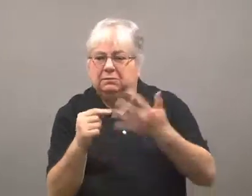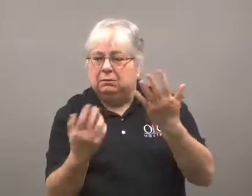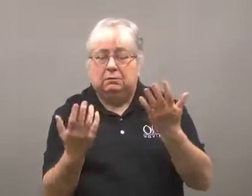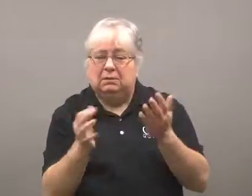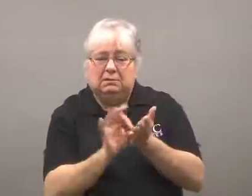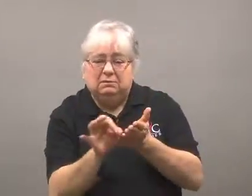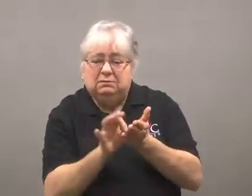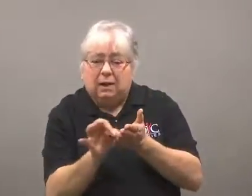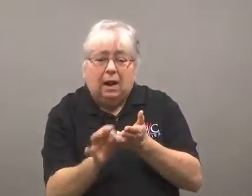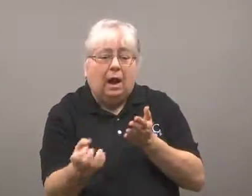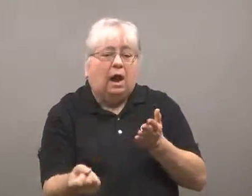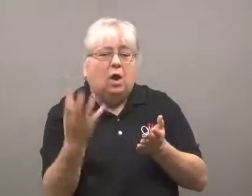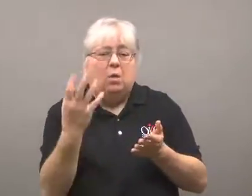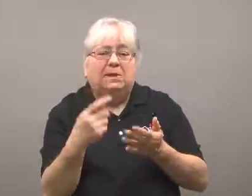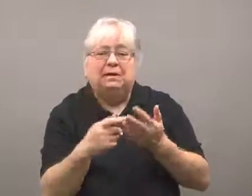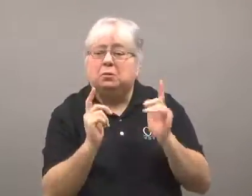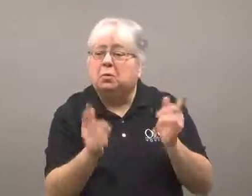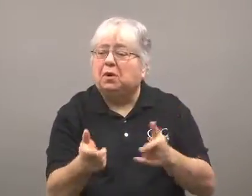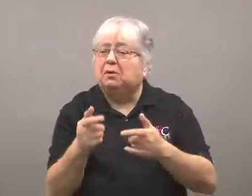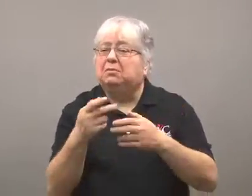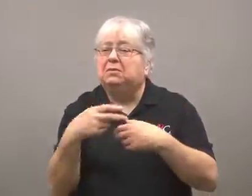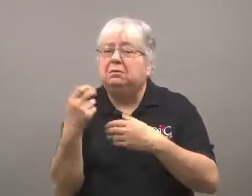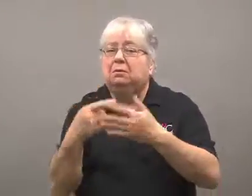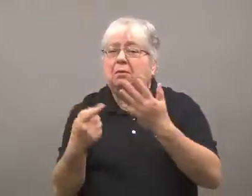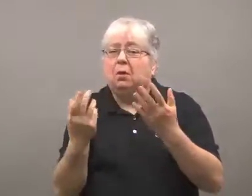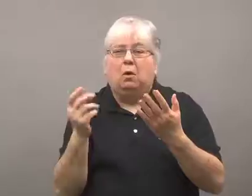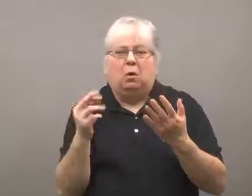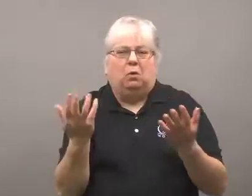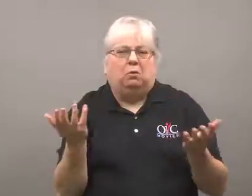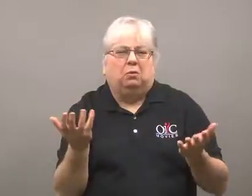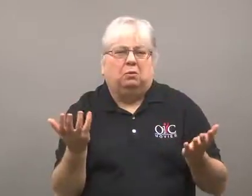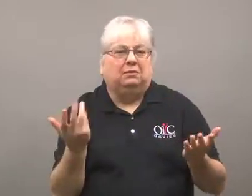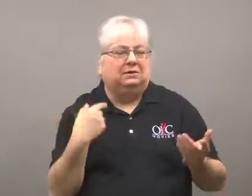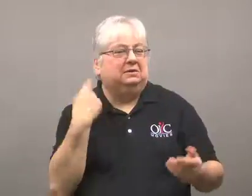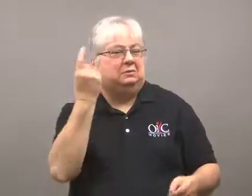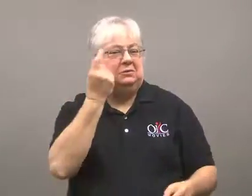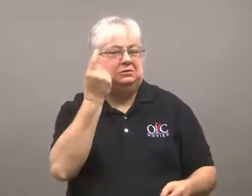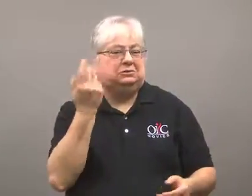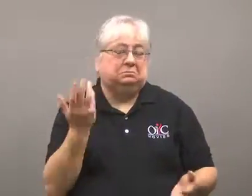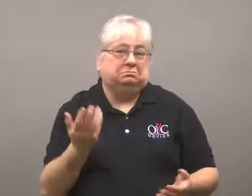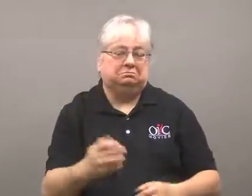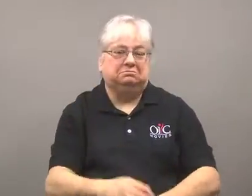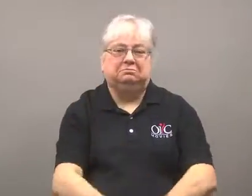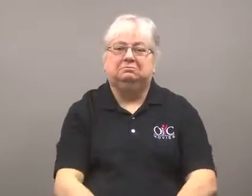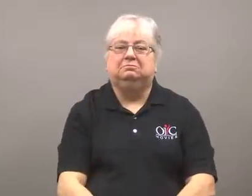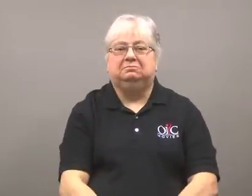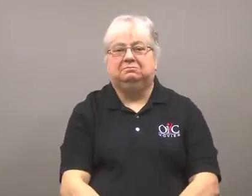Did they use crime statistics, or what? I'm curious.